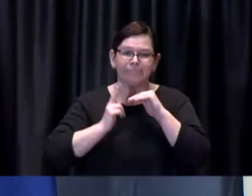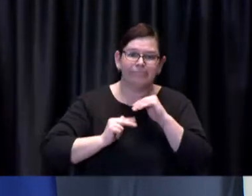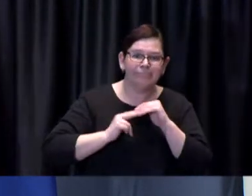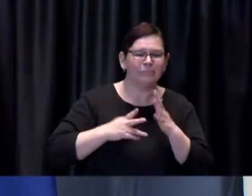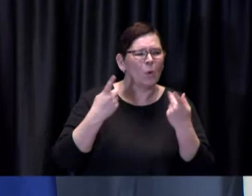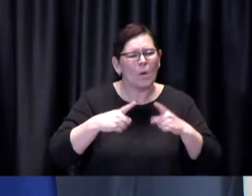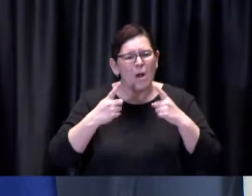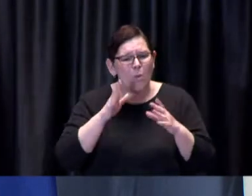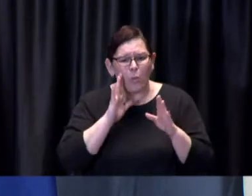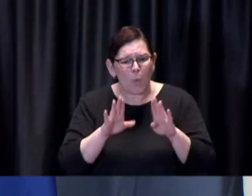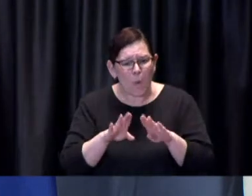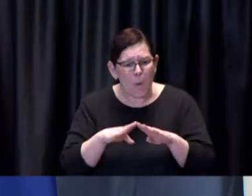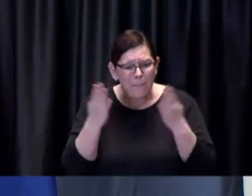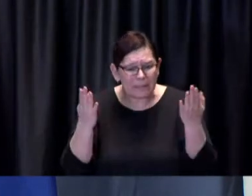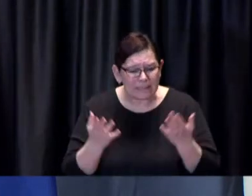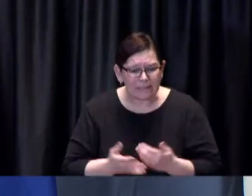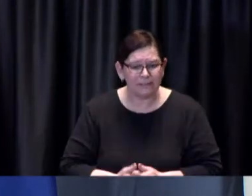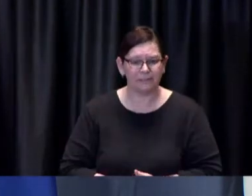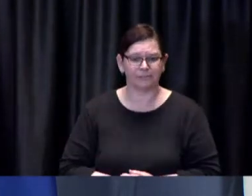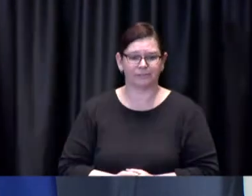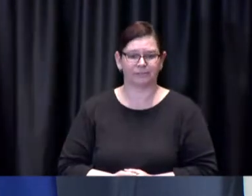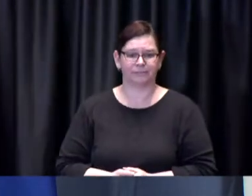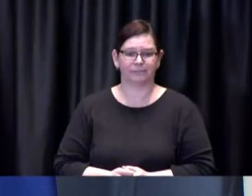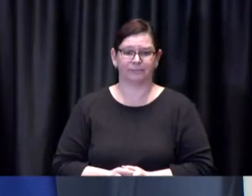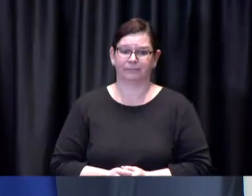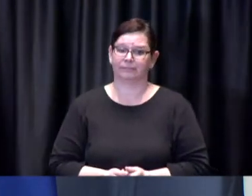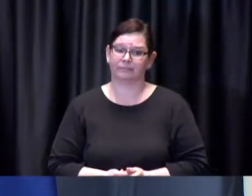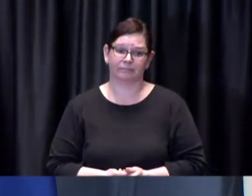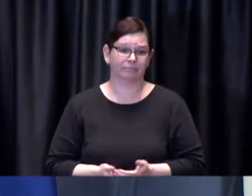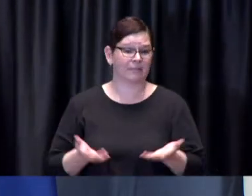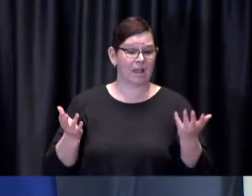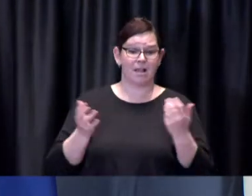Mayor Tory: Well for myself uh I've been very clear in saying that I think the provincial government was right